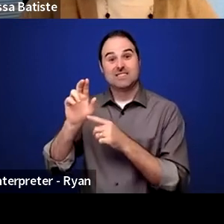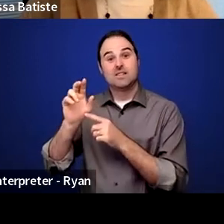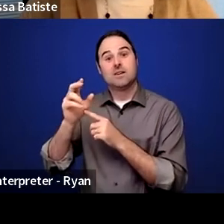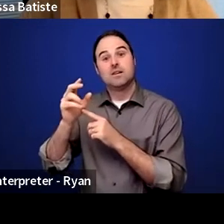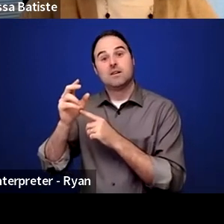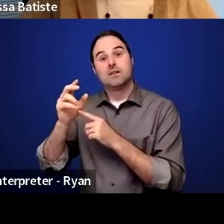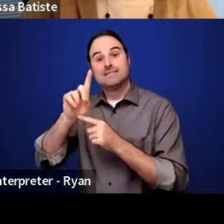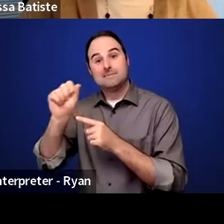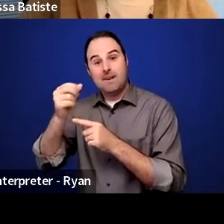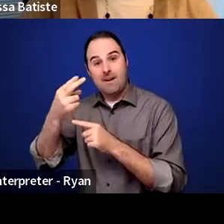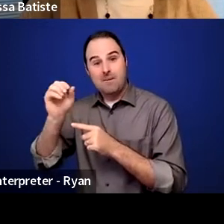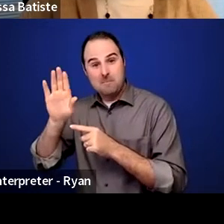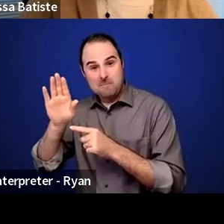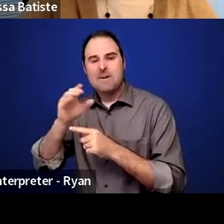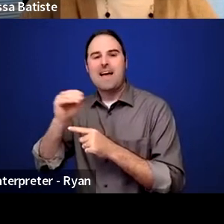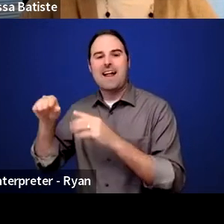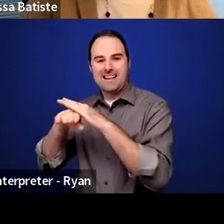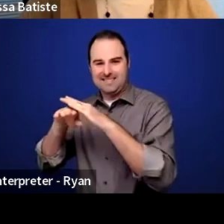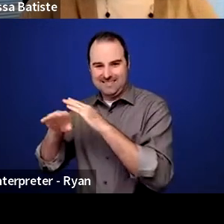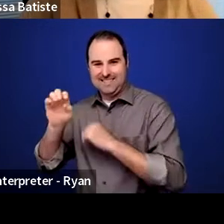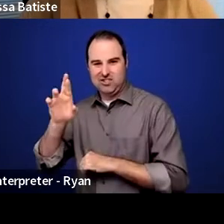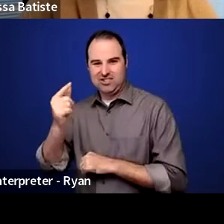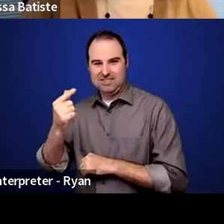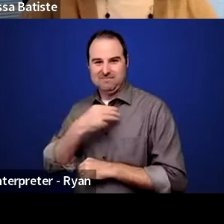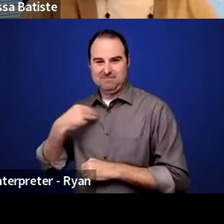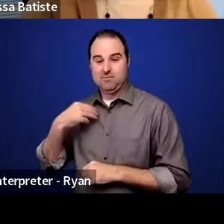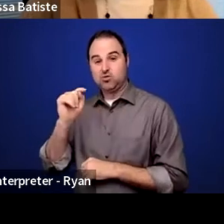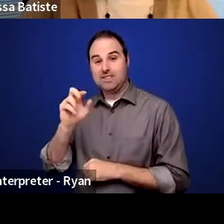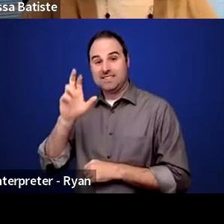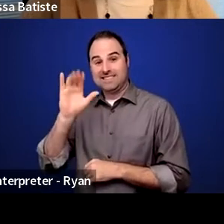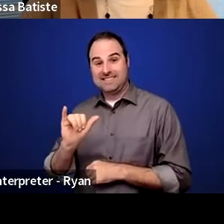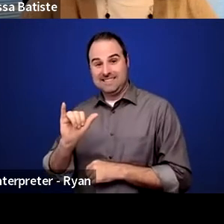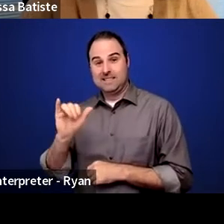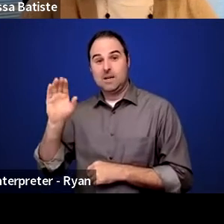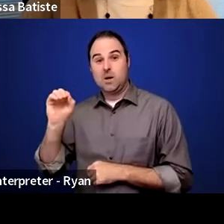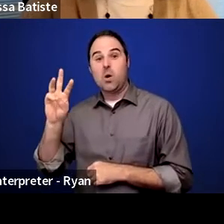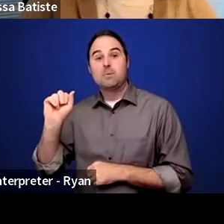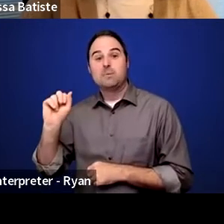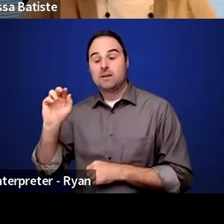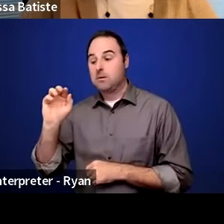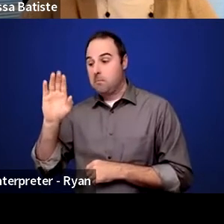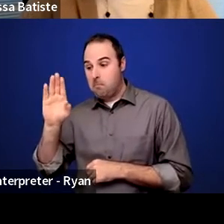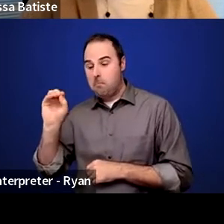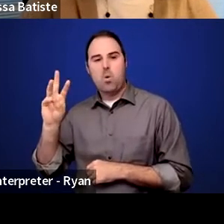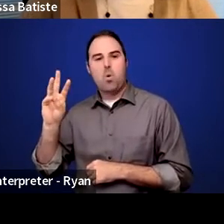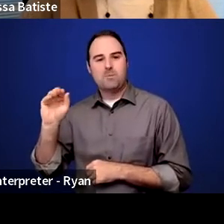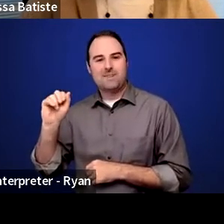Tracy Bowman, you who work with Kathleen on arranging today's event's disability oriented accommodation.